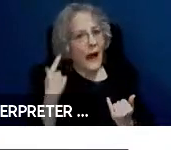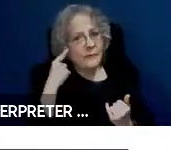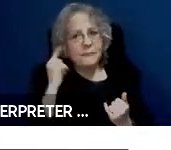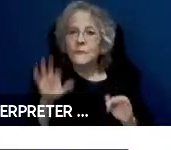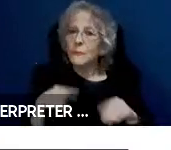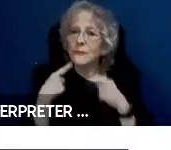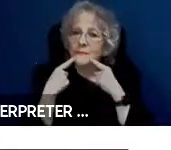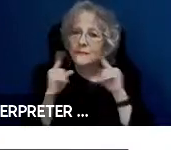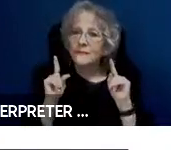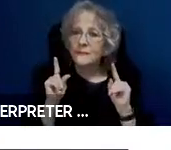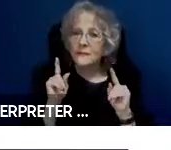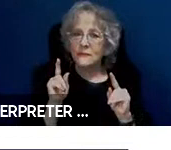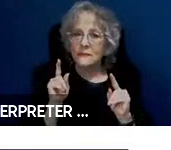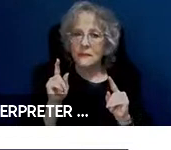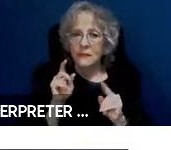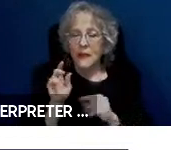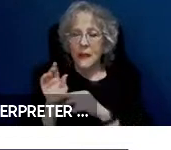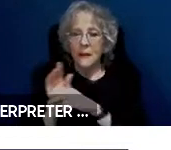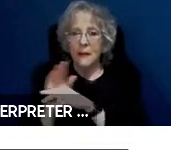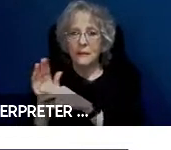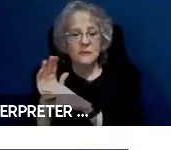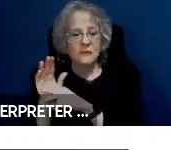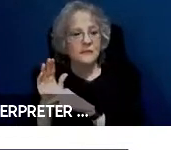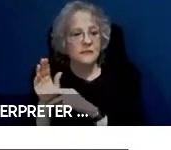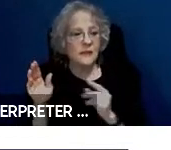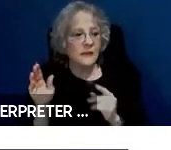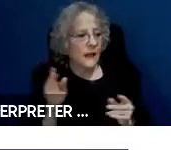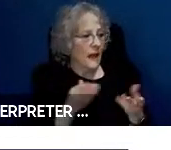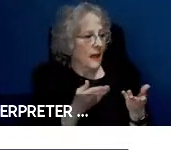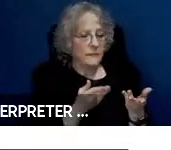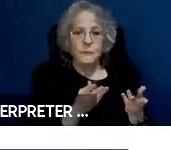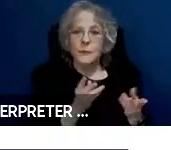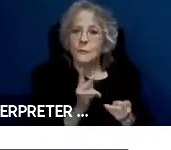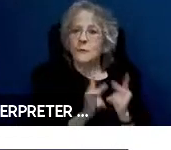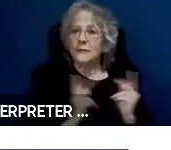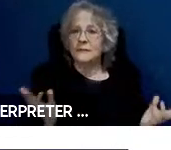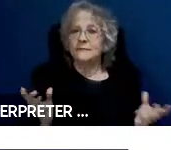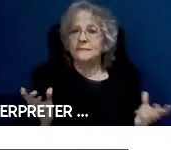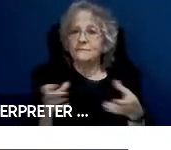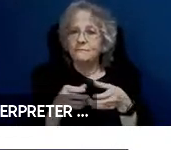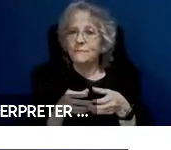because companies and consumers can get together and they decide what is a communication service.